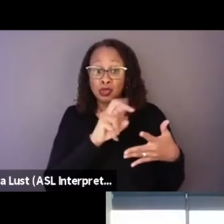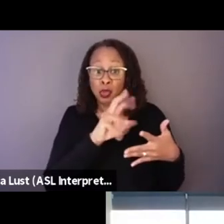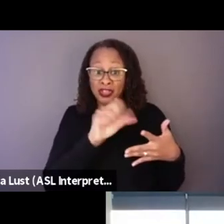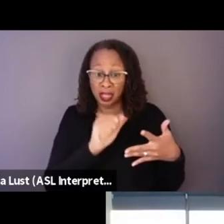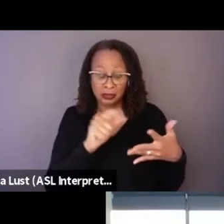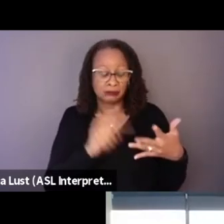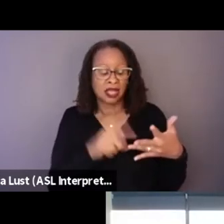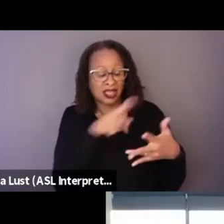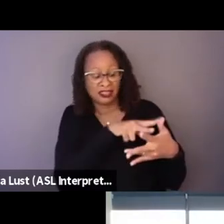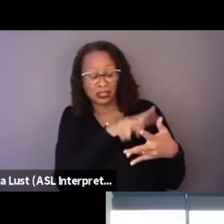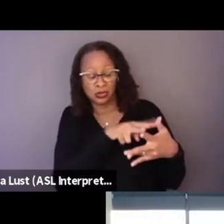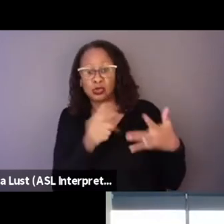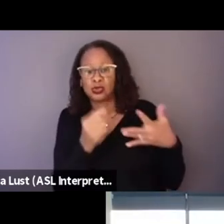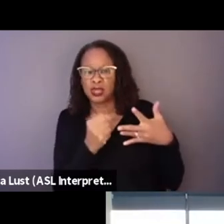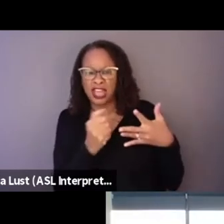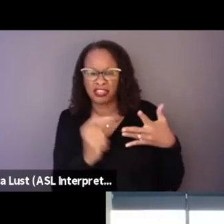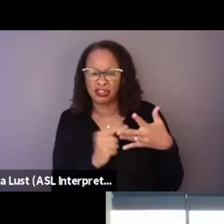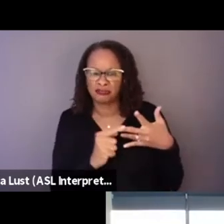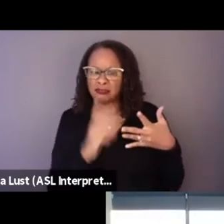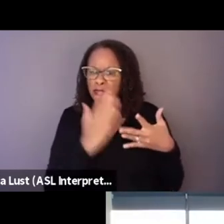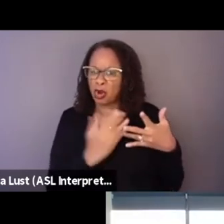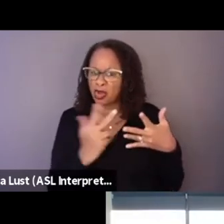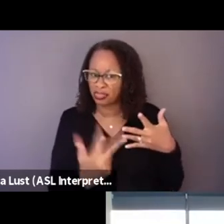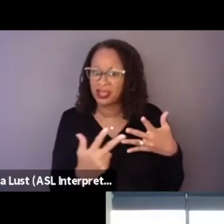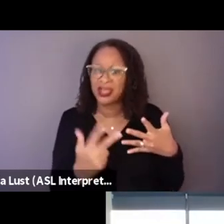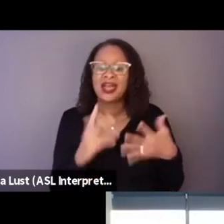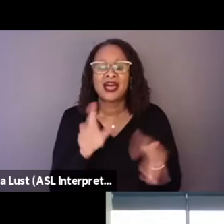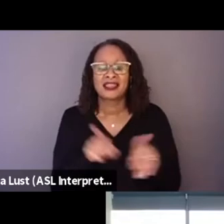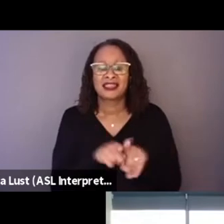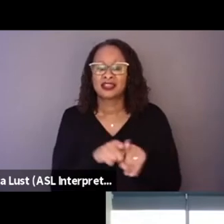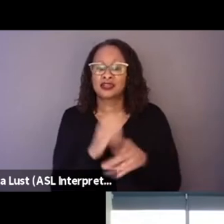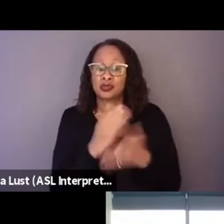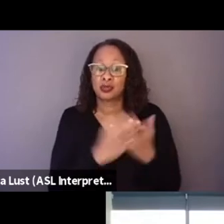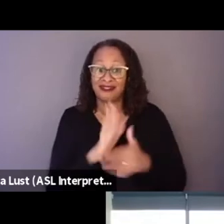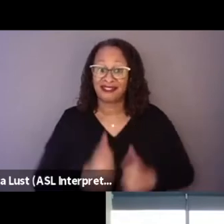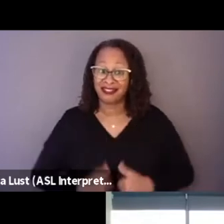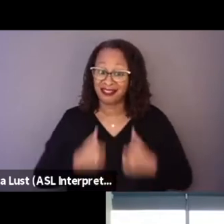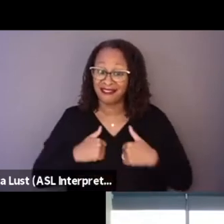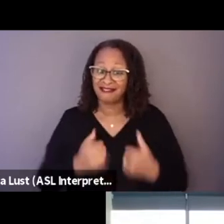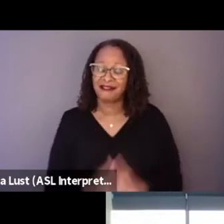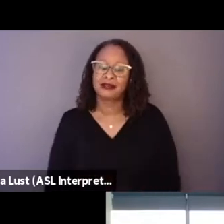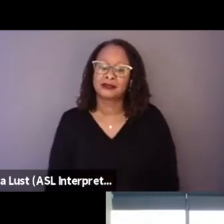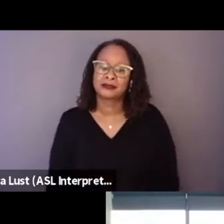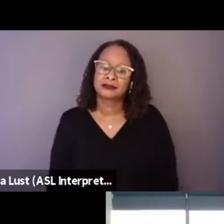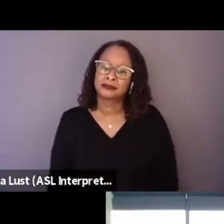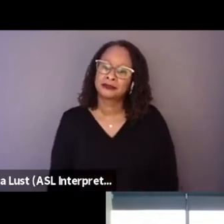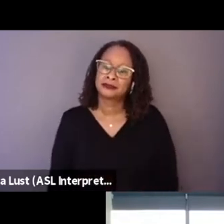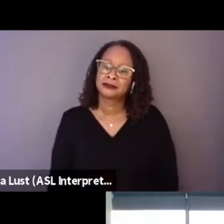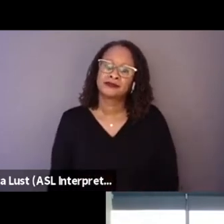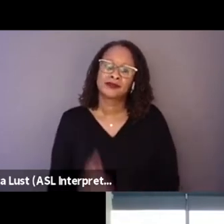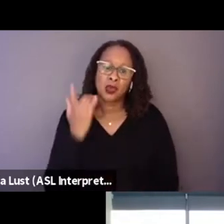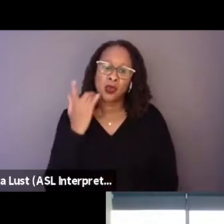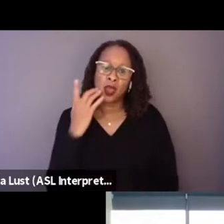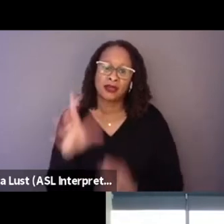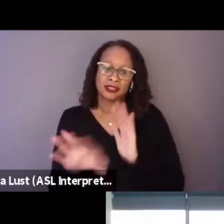And this was also part of their life. You know what I mean? Why we chose Teresa and Montoya,